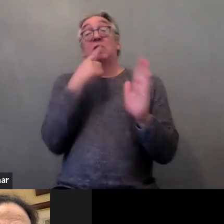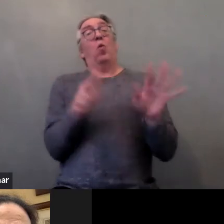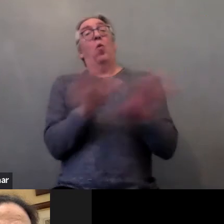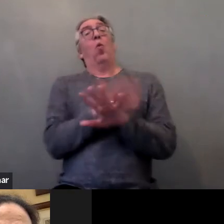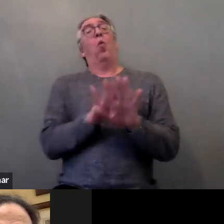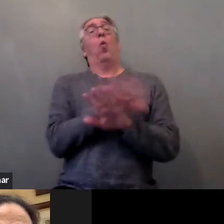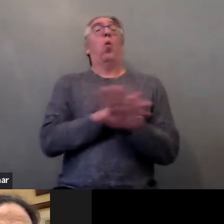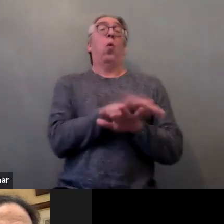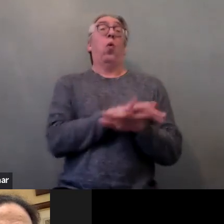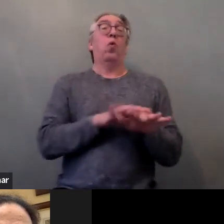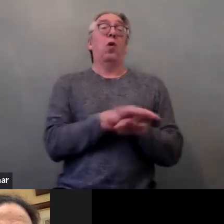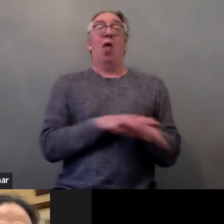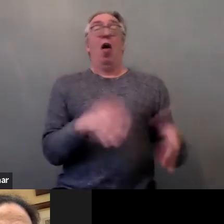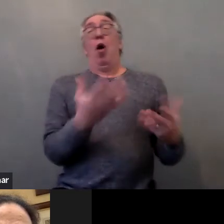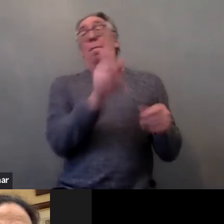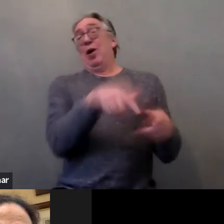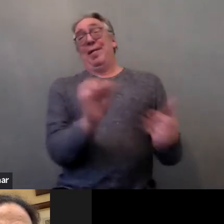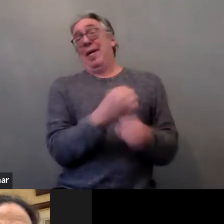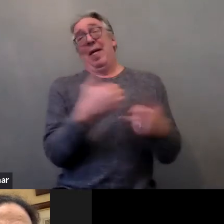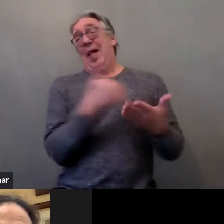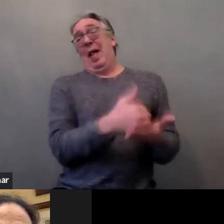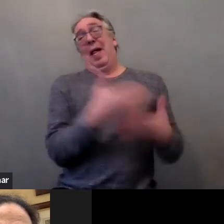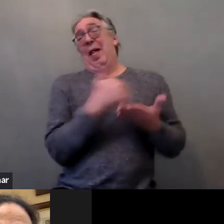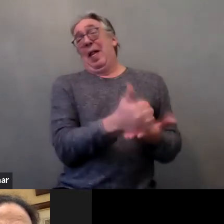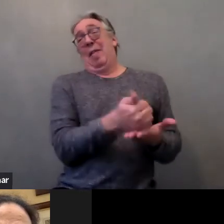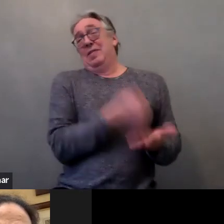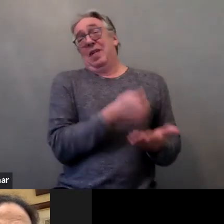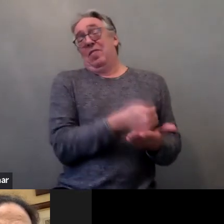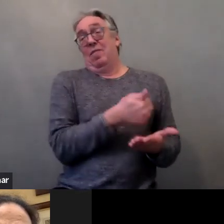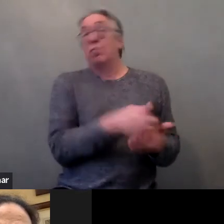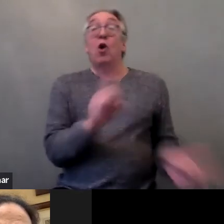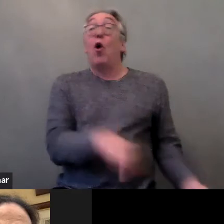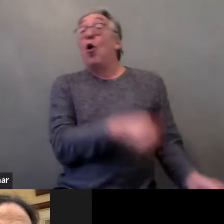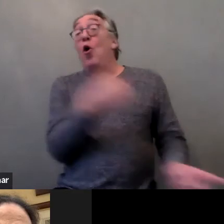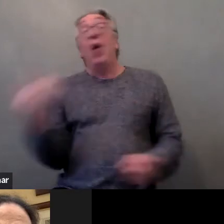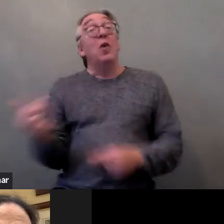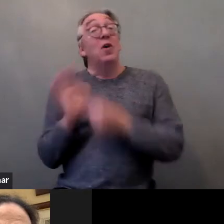In Finland, another example, GREVIO identified a number of issues